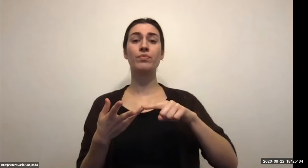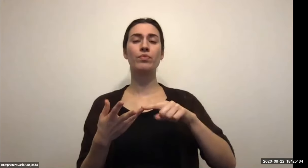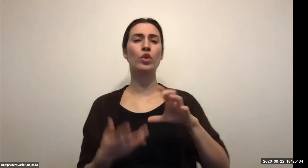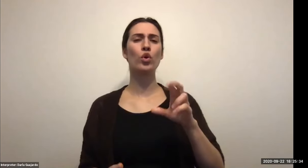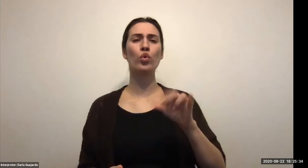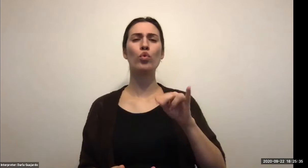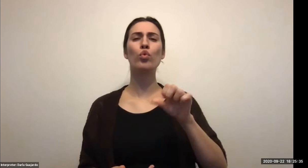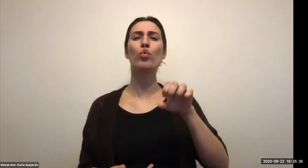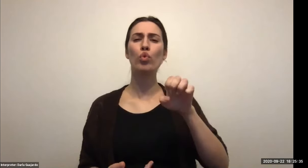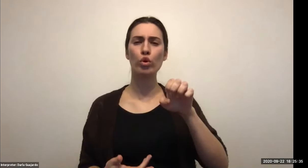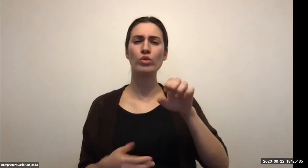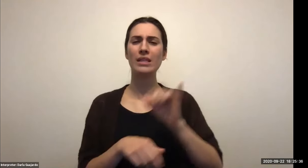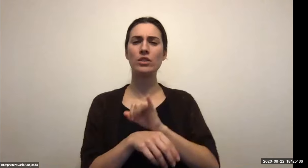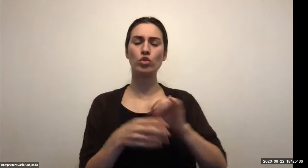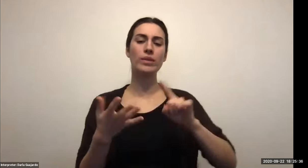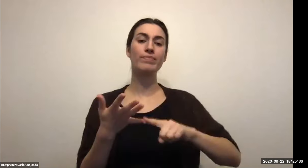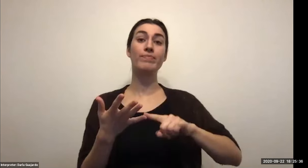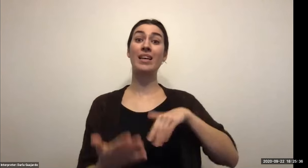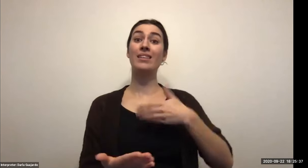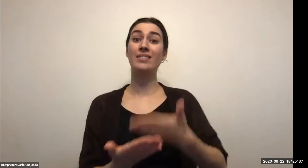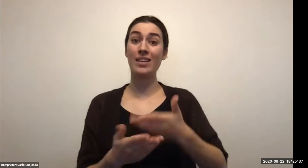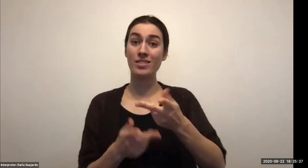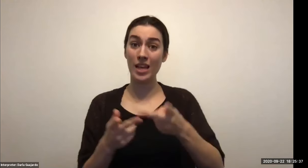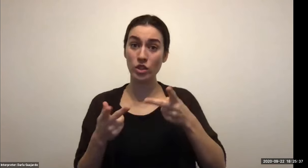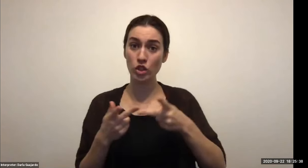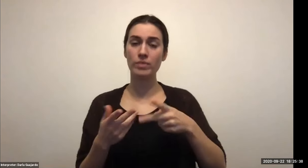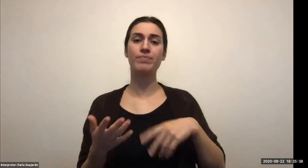Keith Wolling: To the opposite end of the period, easy working their way through the coast on into France.